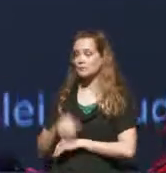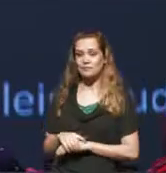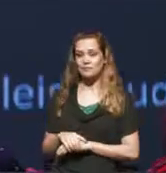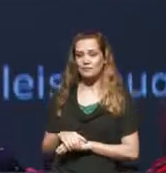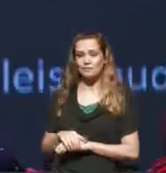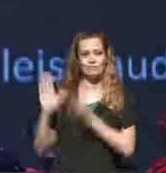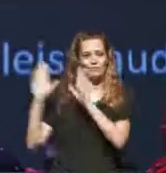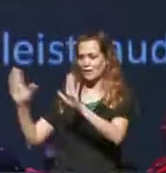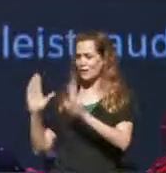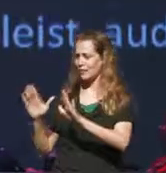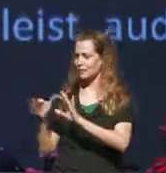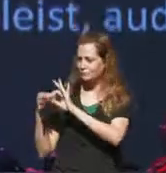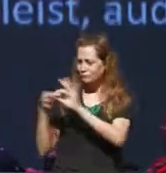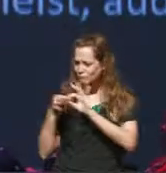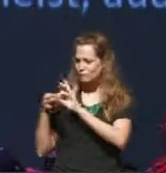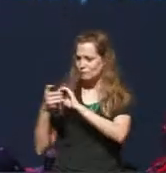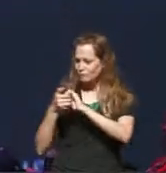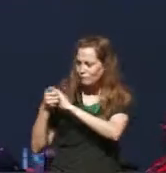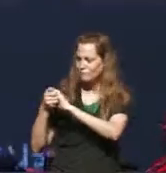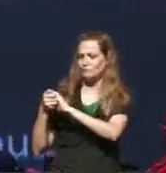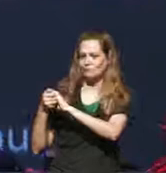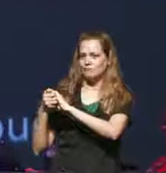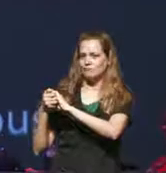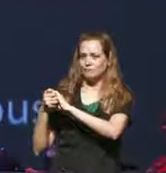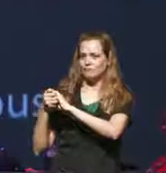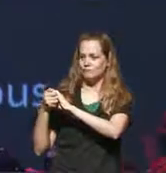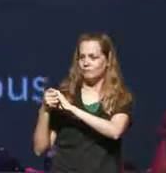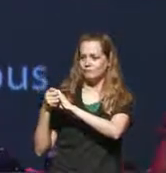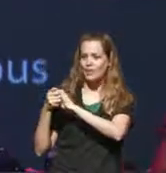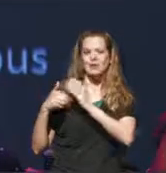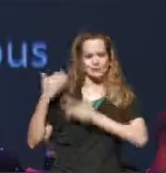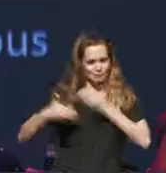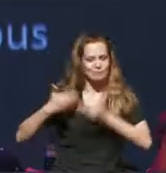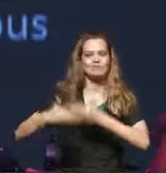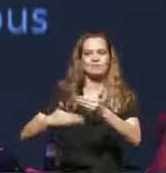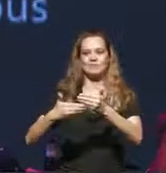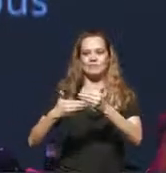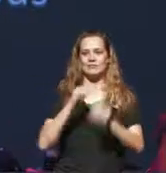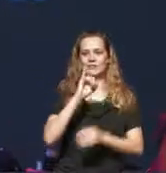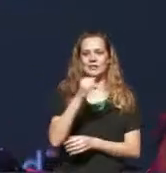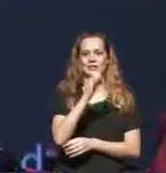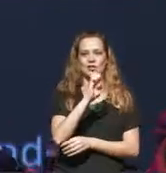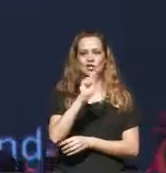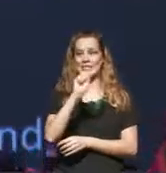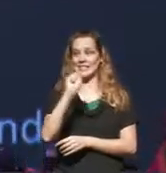collaborator as we move into this day and to Jesse Stong who's done incredible